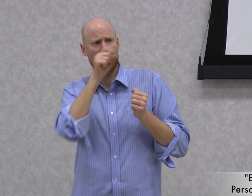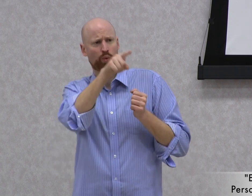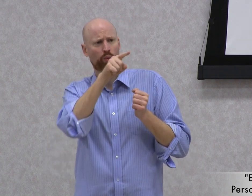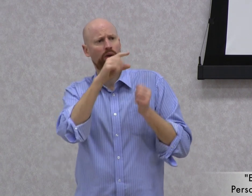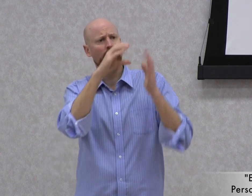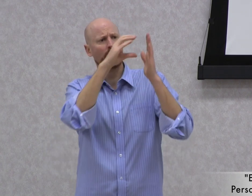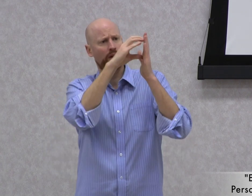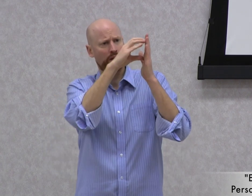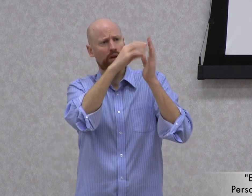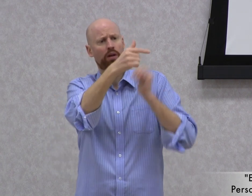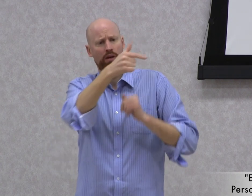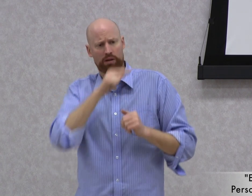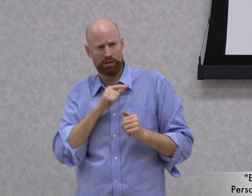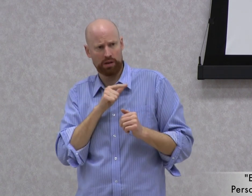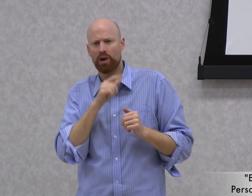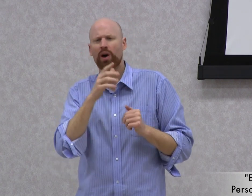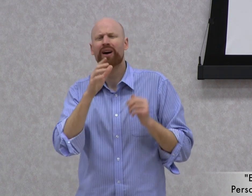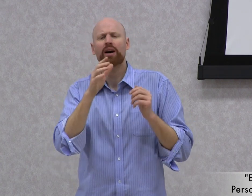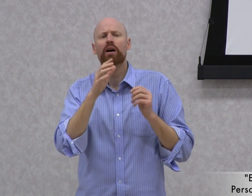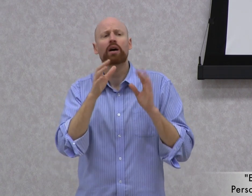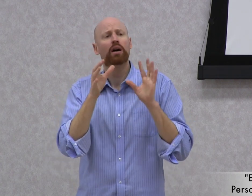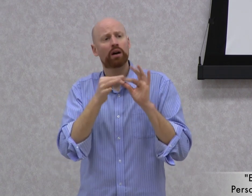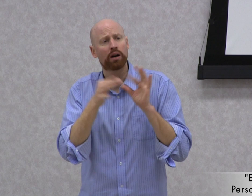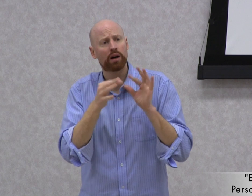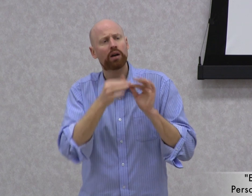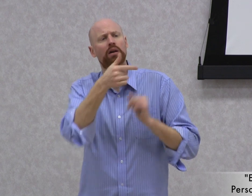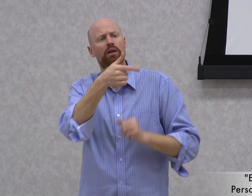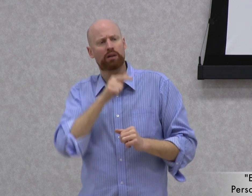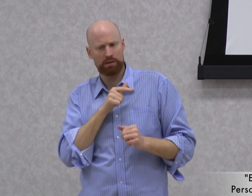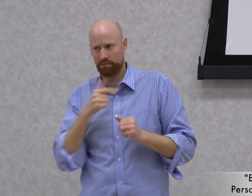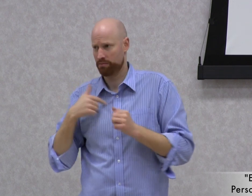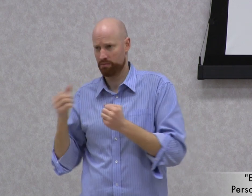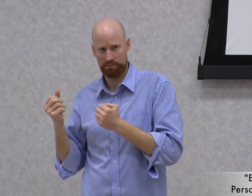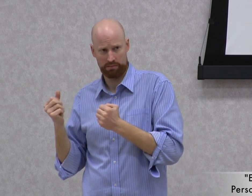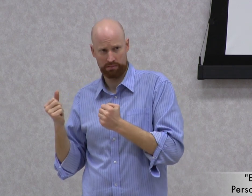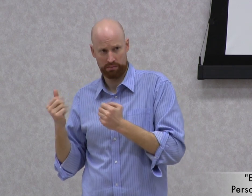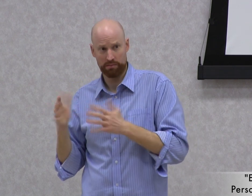relay this in chunks, pausing to allow me to interpret